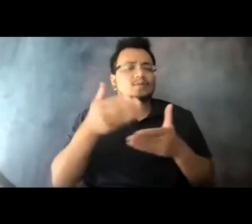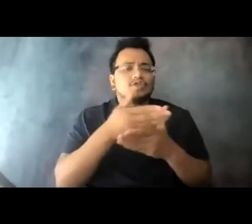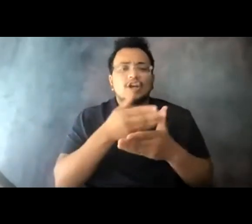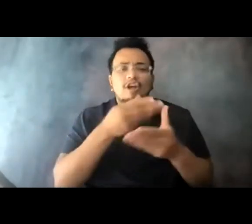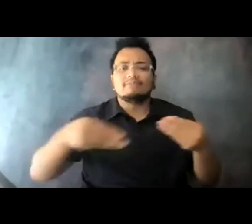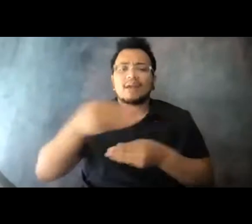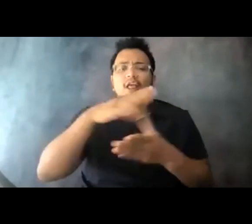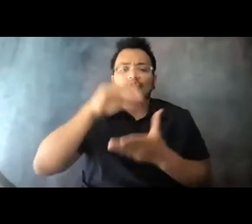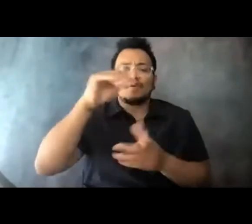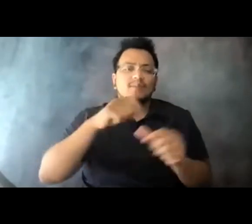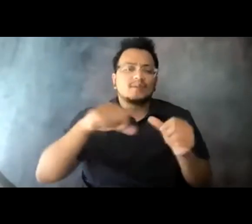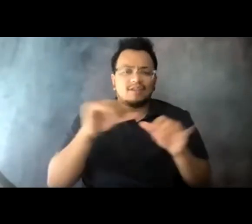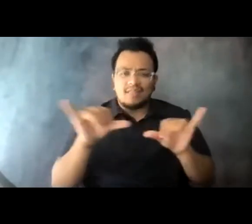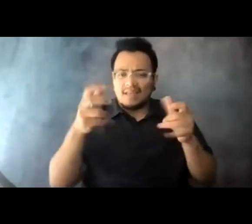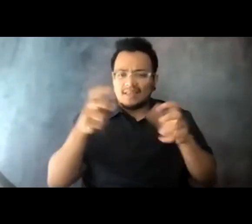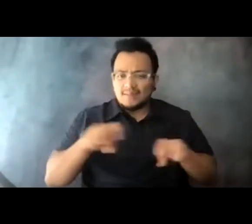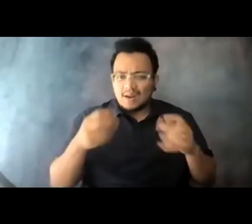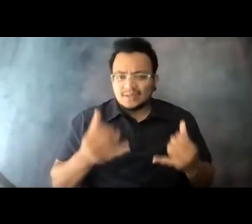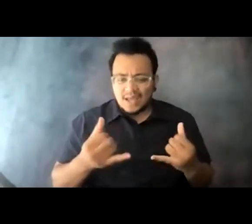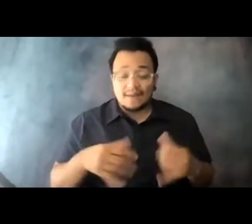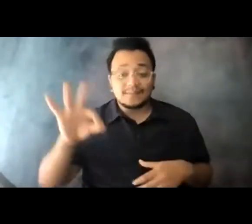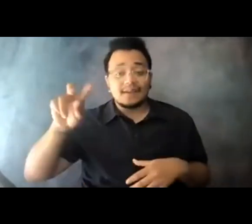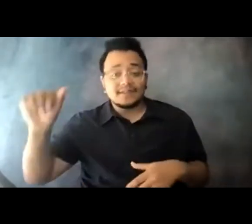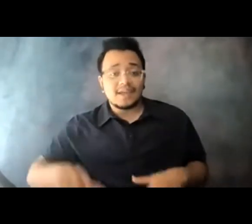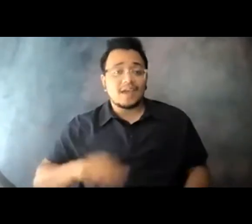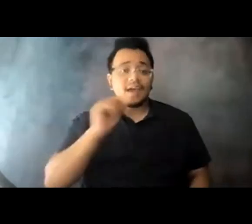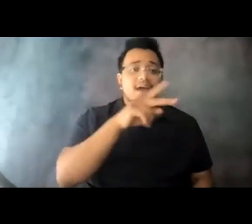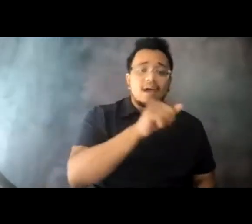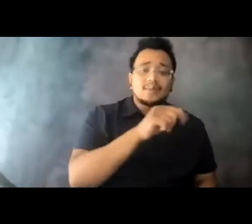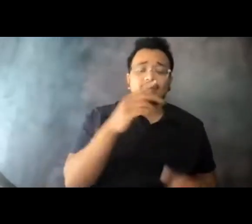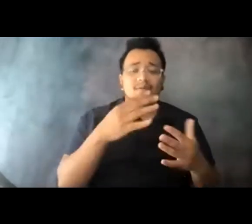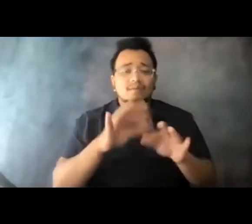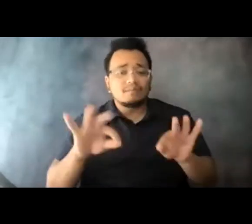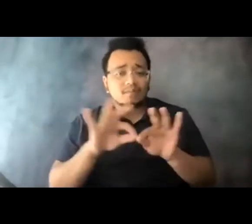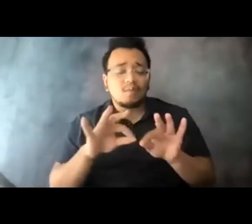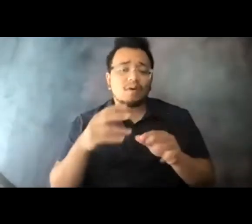15:12:03 This is where both FTA and APTA can play a critically important role, given the